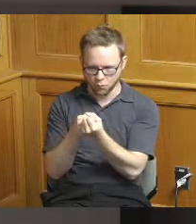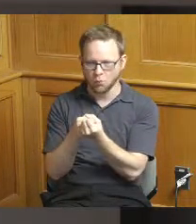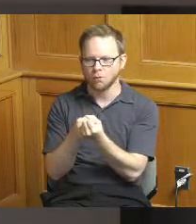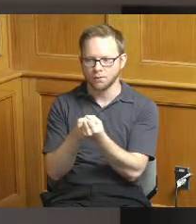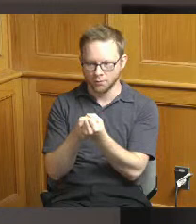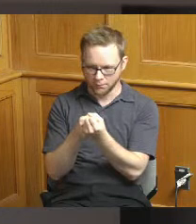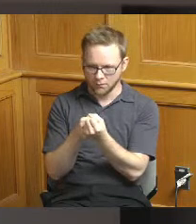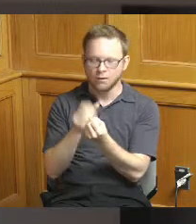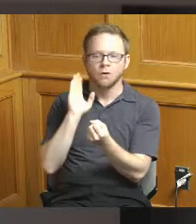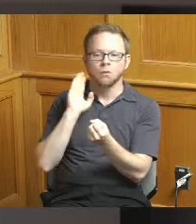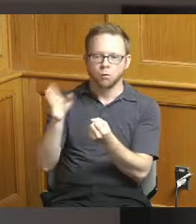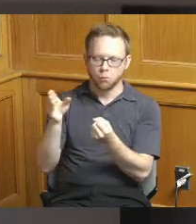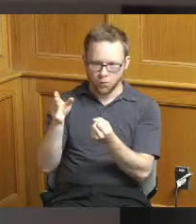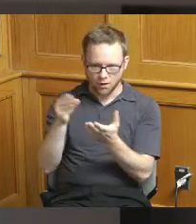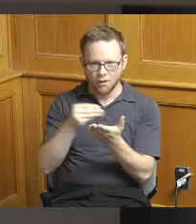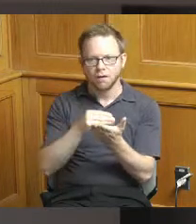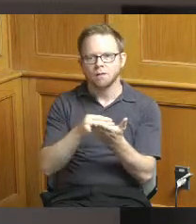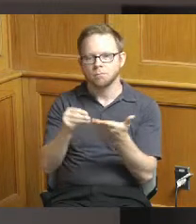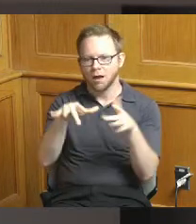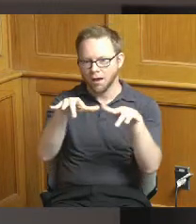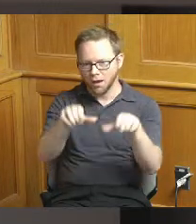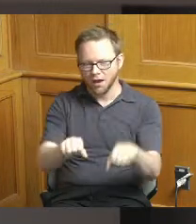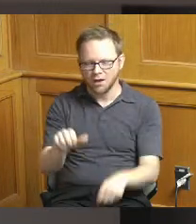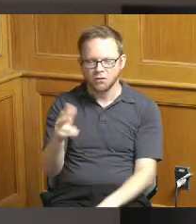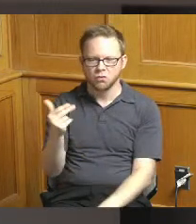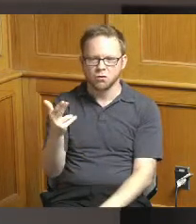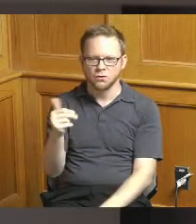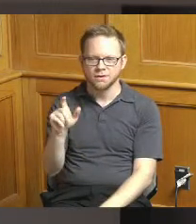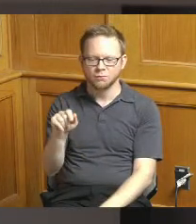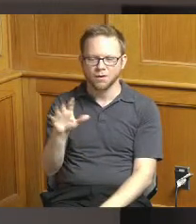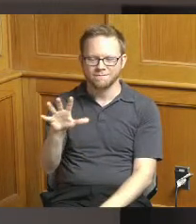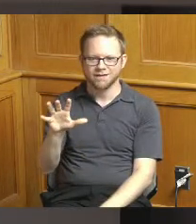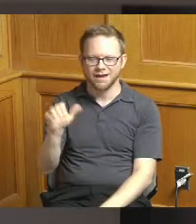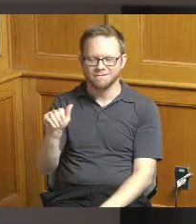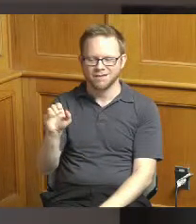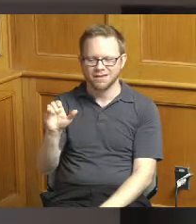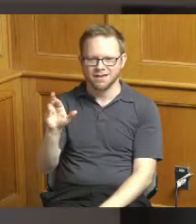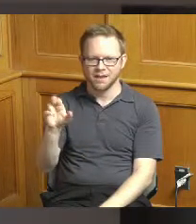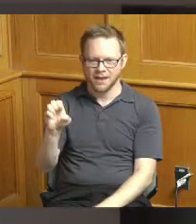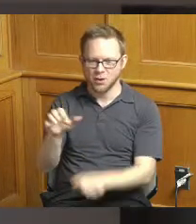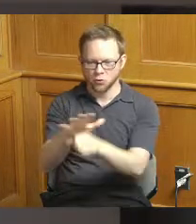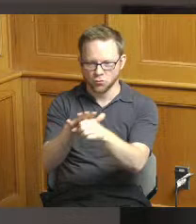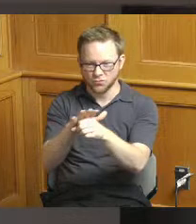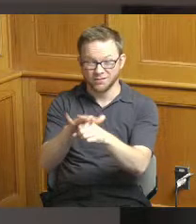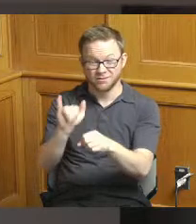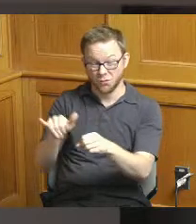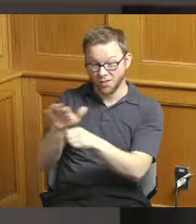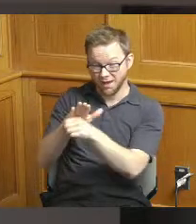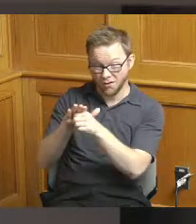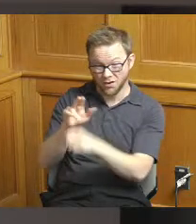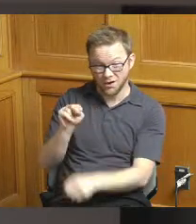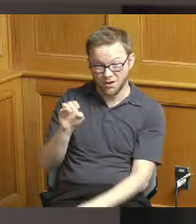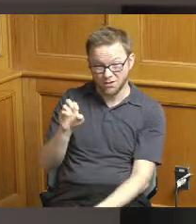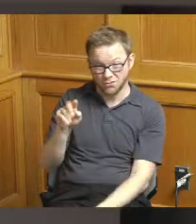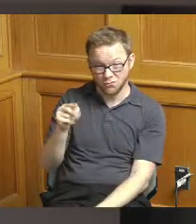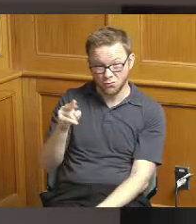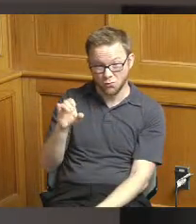a large 13 and a half acre site North Bend for some time has identified the Harrison tomb and